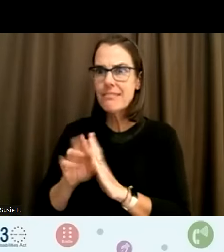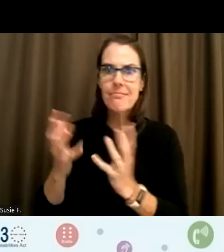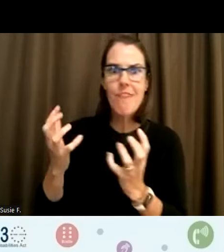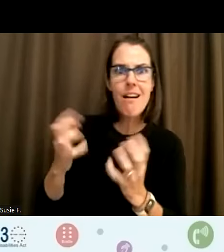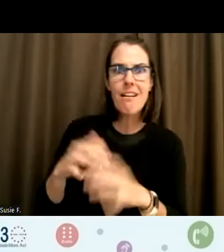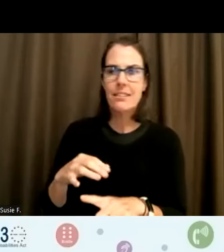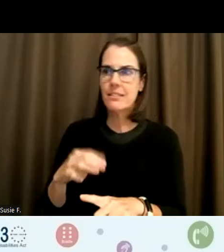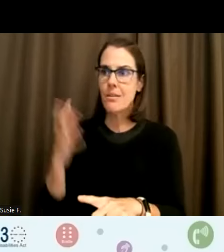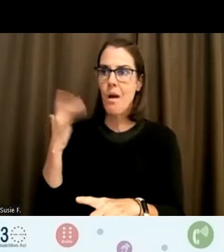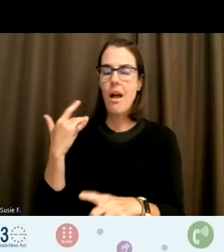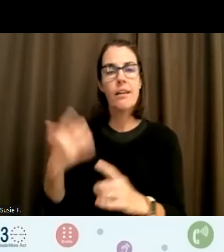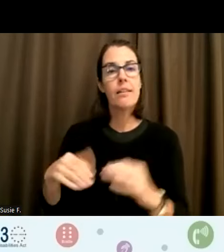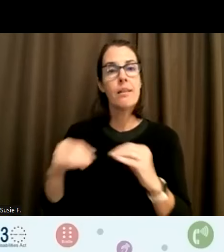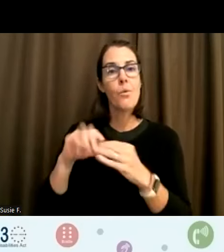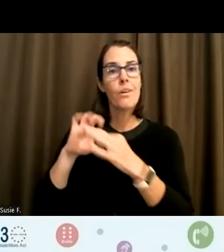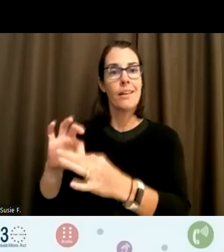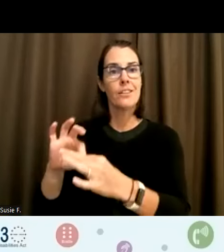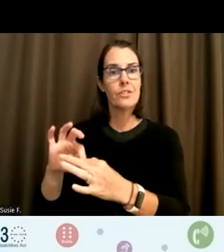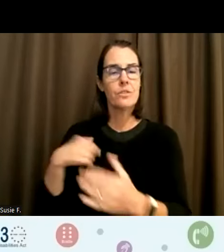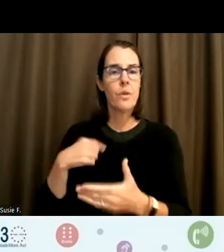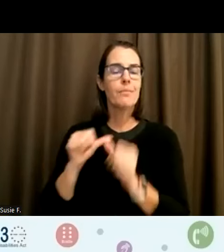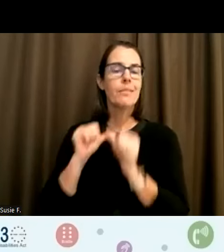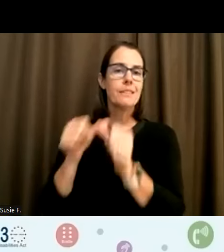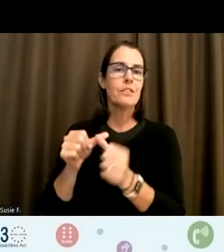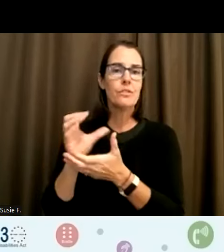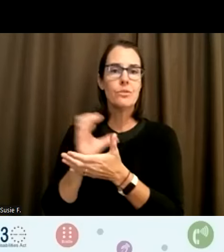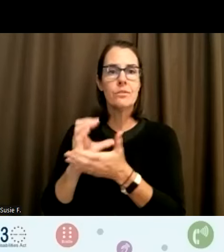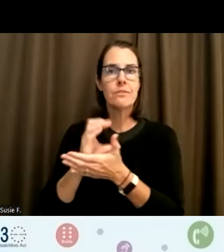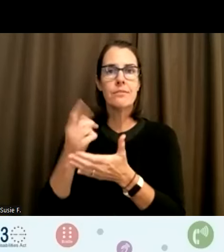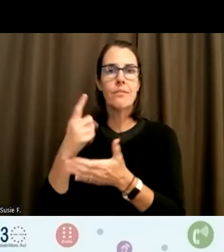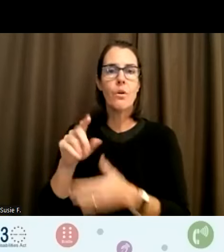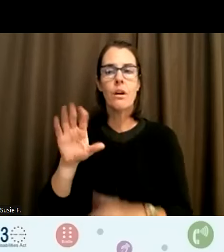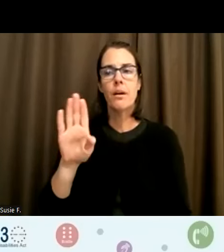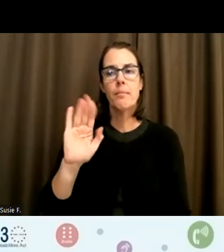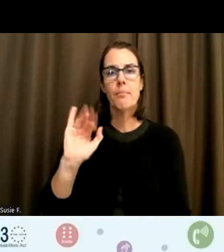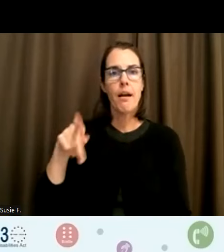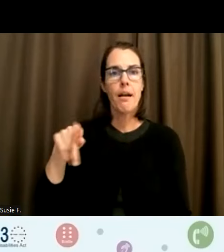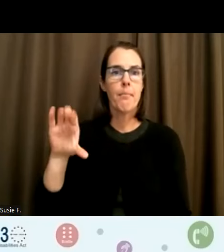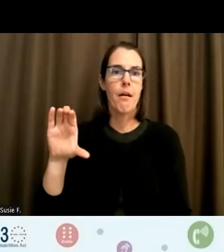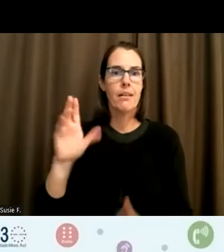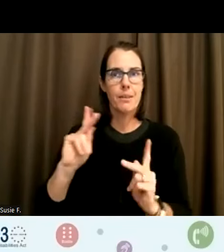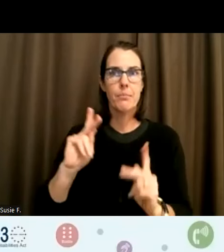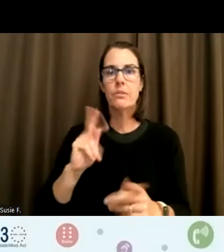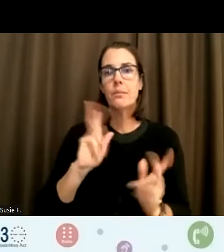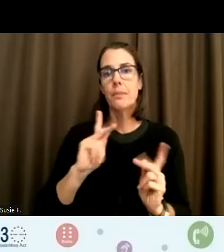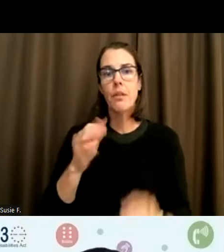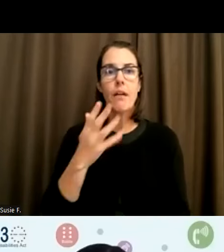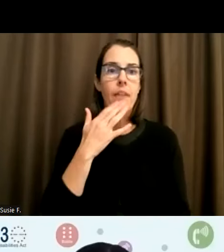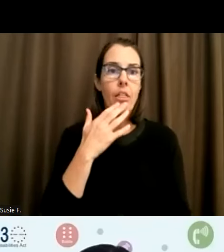I'm constantly looking for for bipoc people, for people of color, for people who identify as